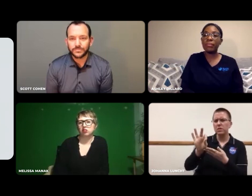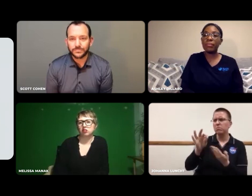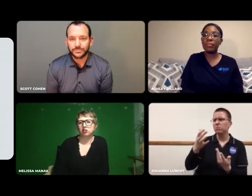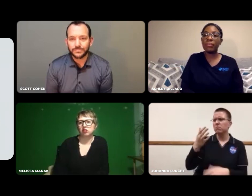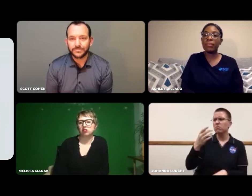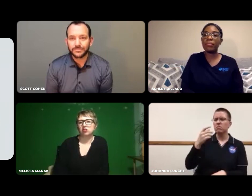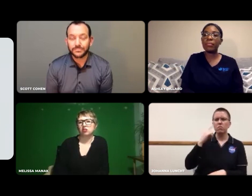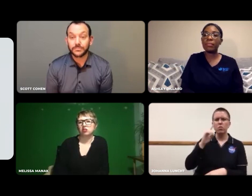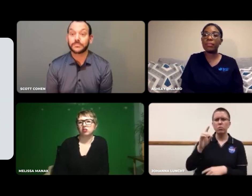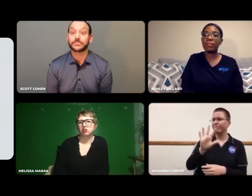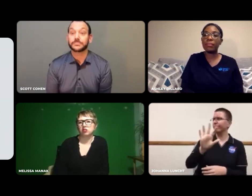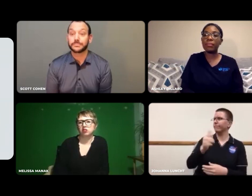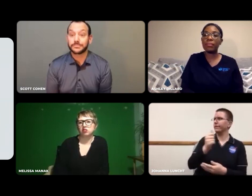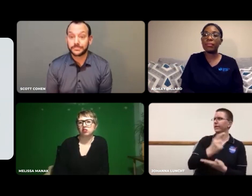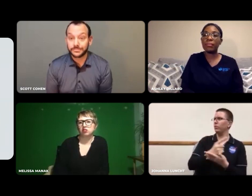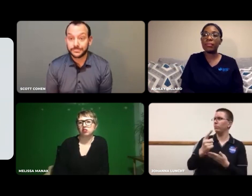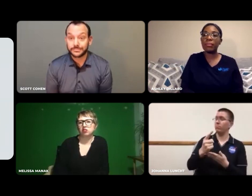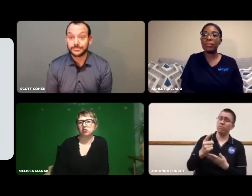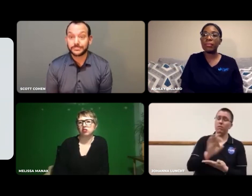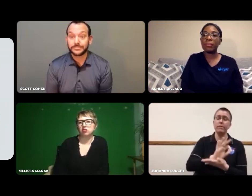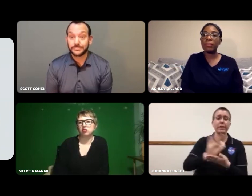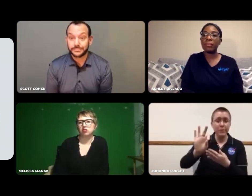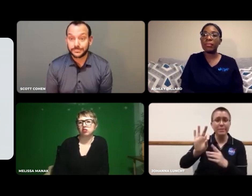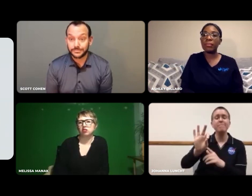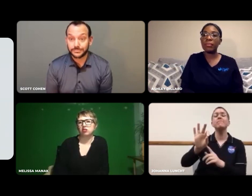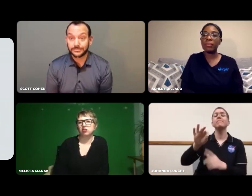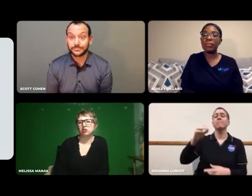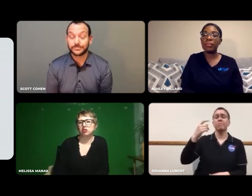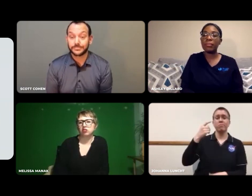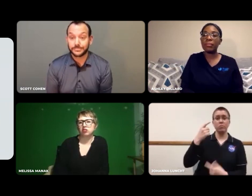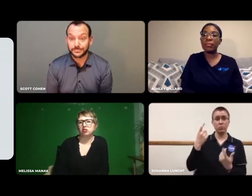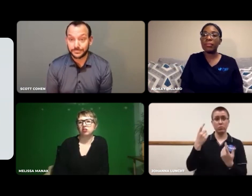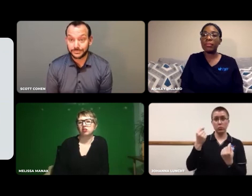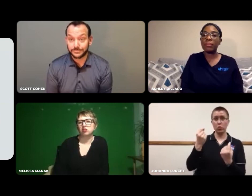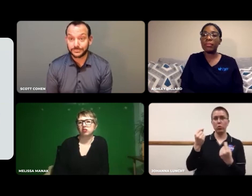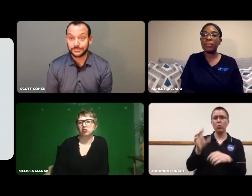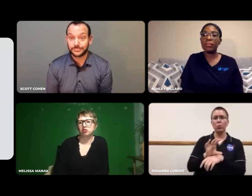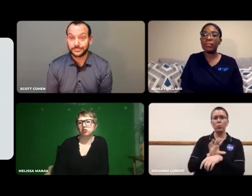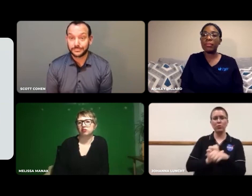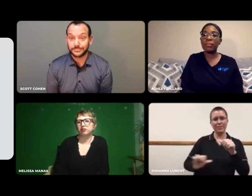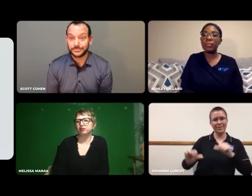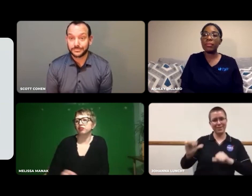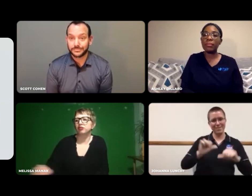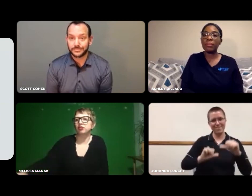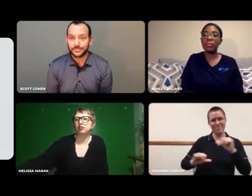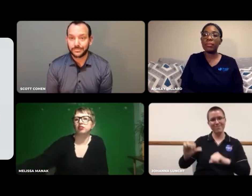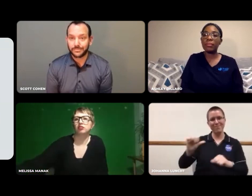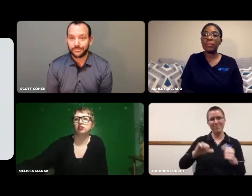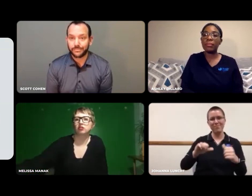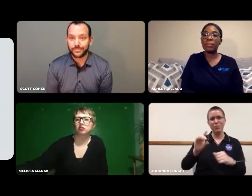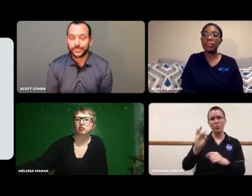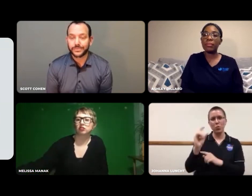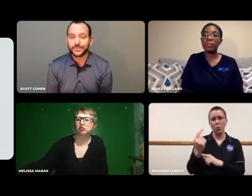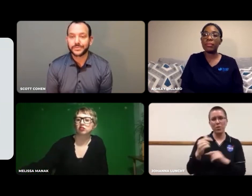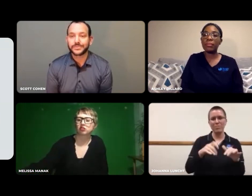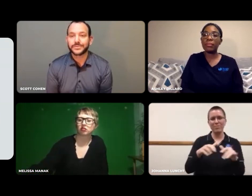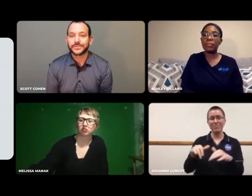It was a nine-week program in computer science.